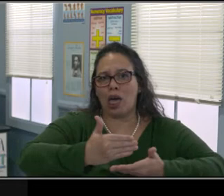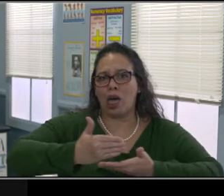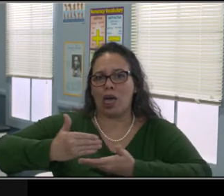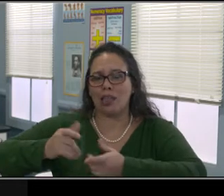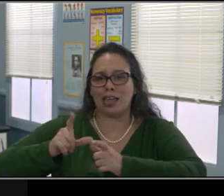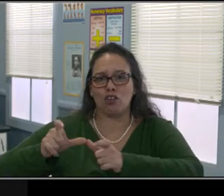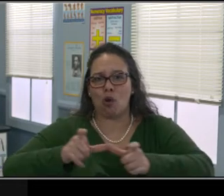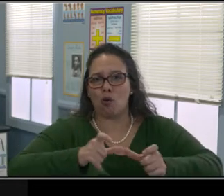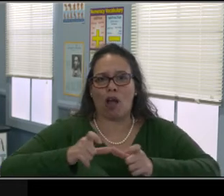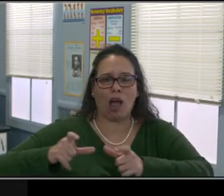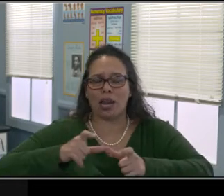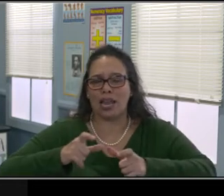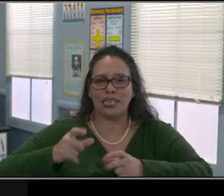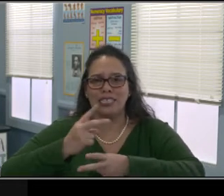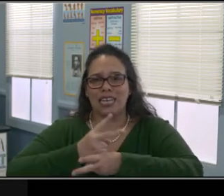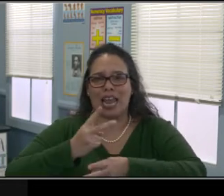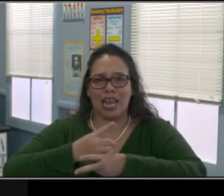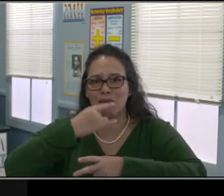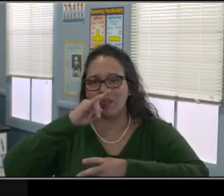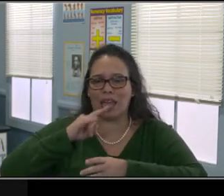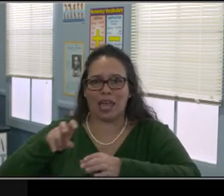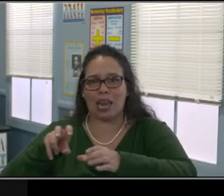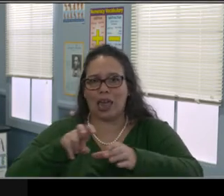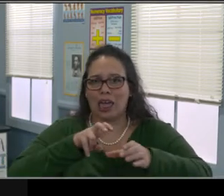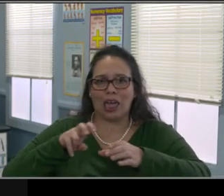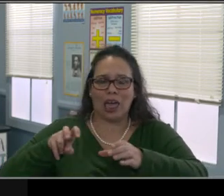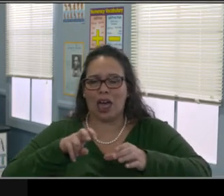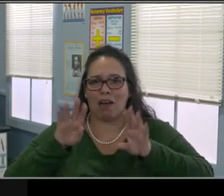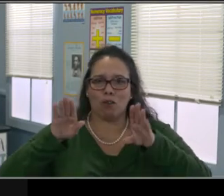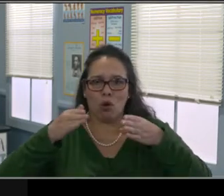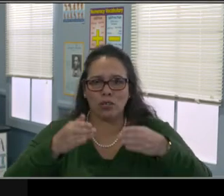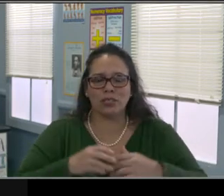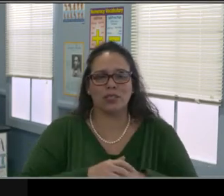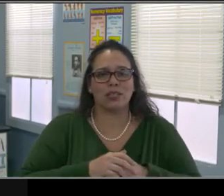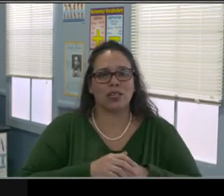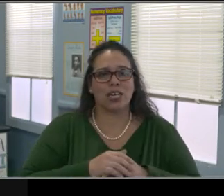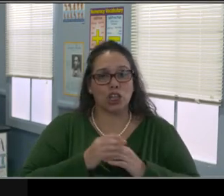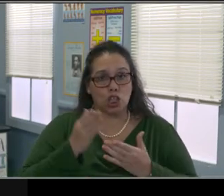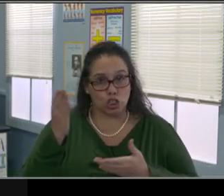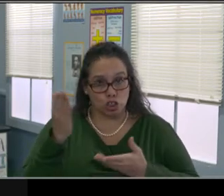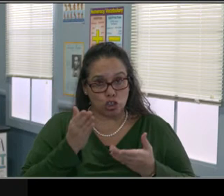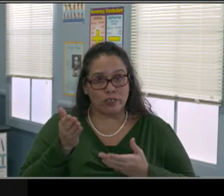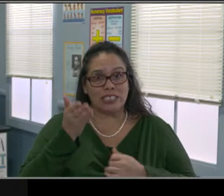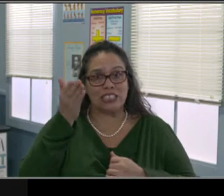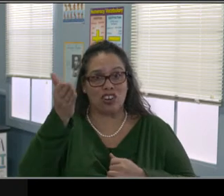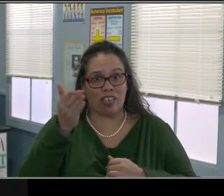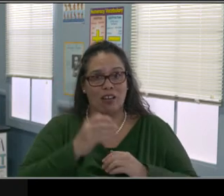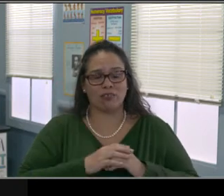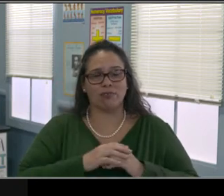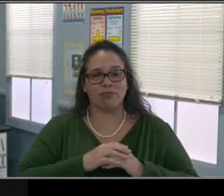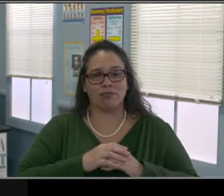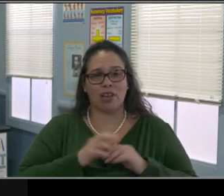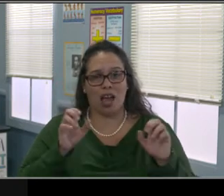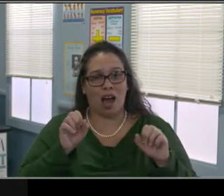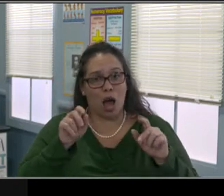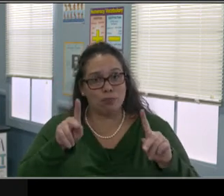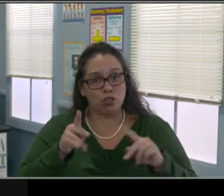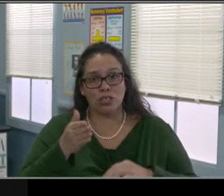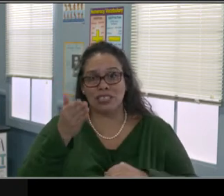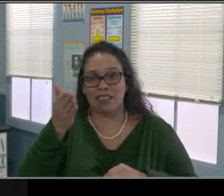What does that mean? And are the schools still required to do an assessment or tri-annual that sort of thing, right?